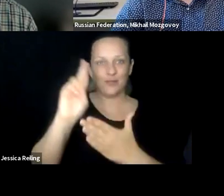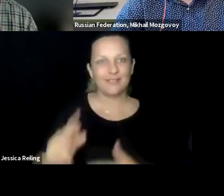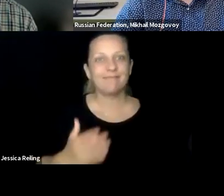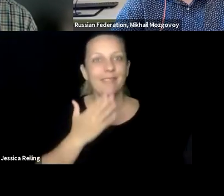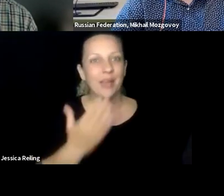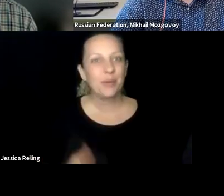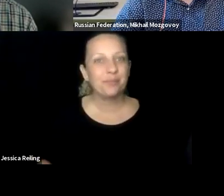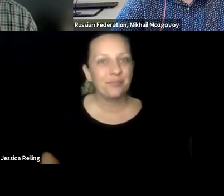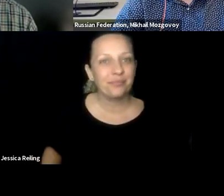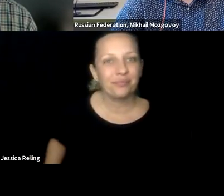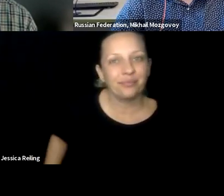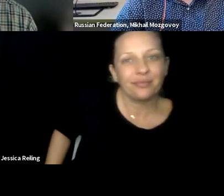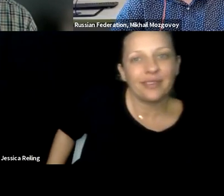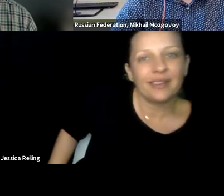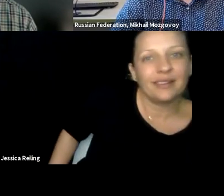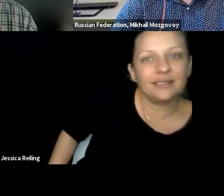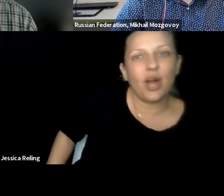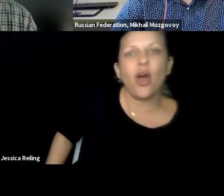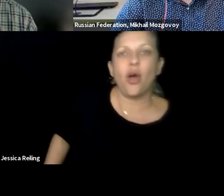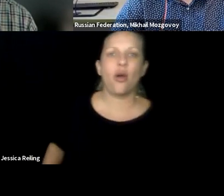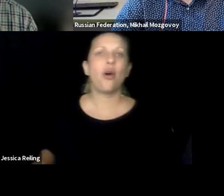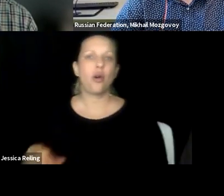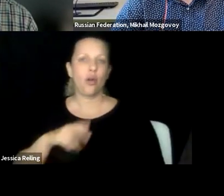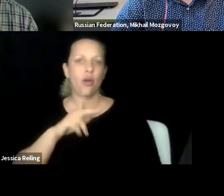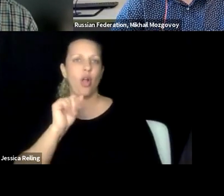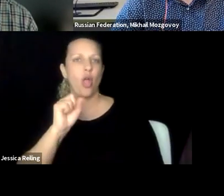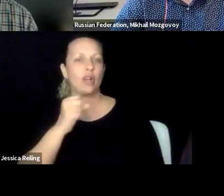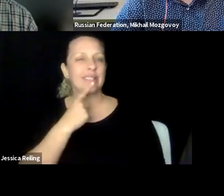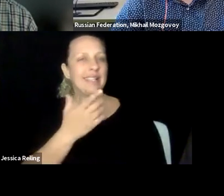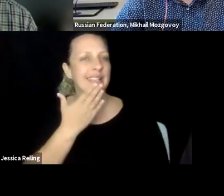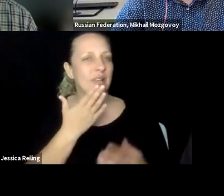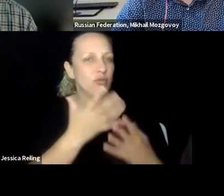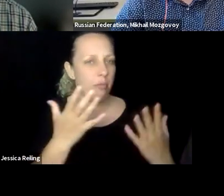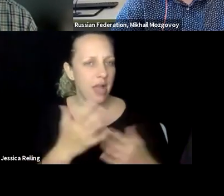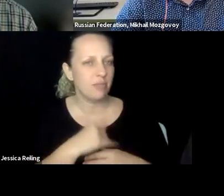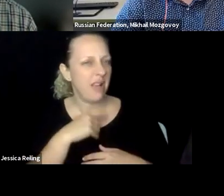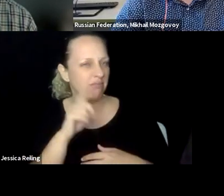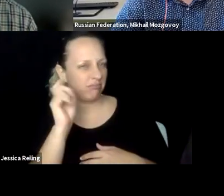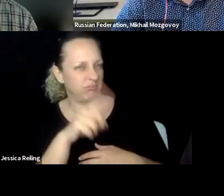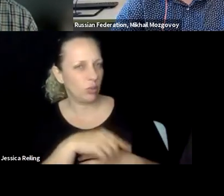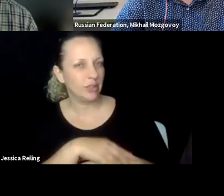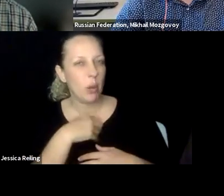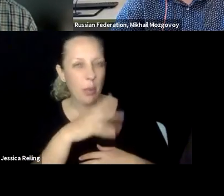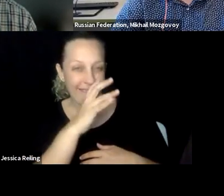to see our students graduate and succeed once they get out of the university. Thank you. >> KLAUS MIESENBERGER:Than k you